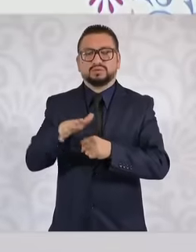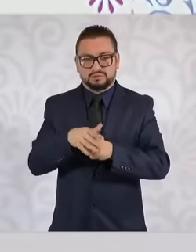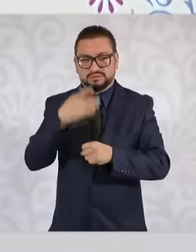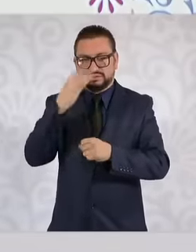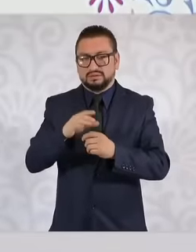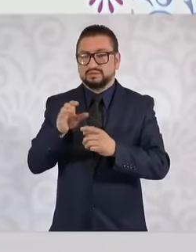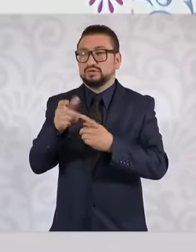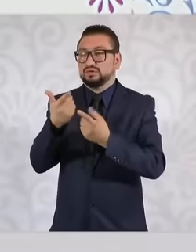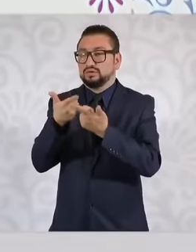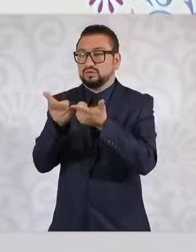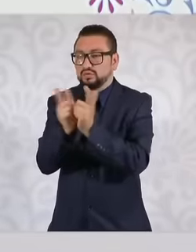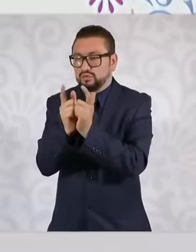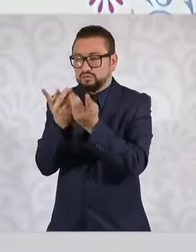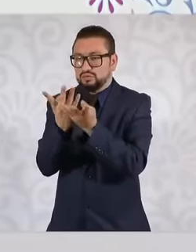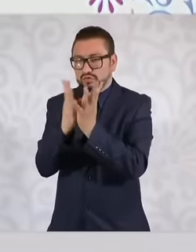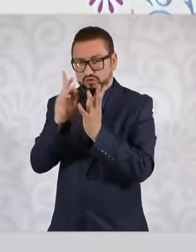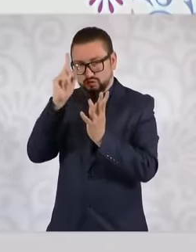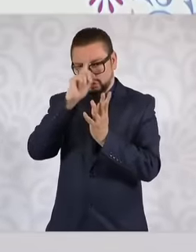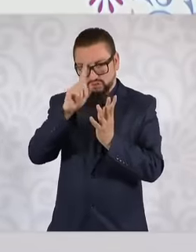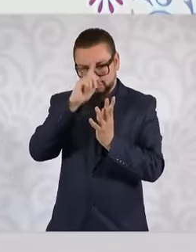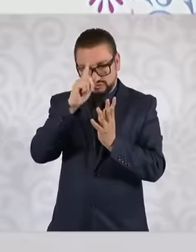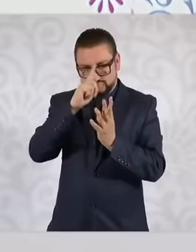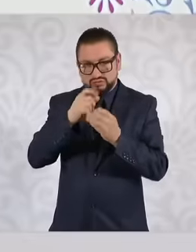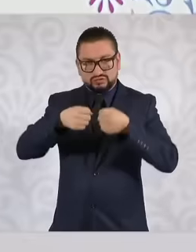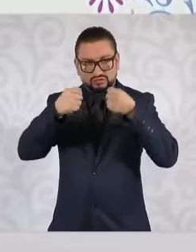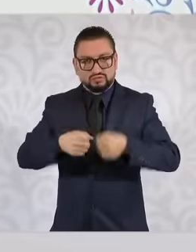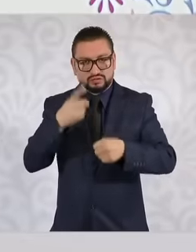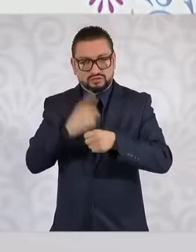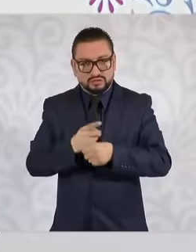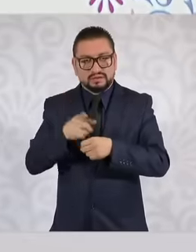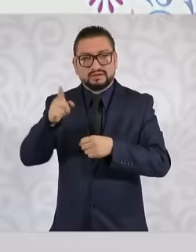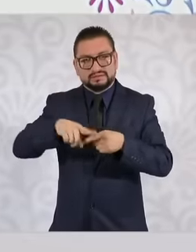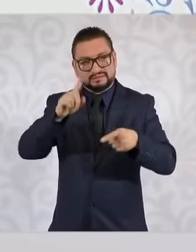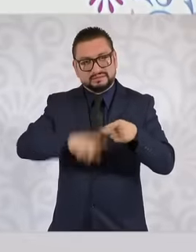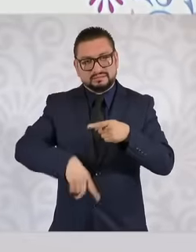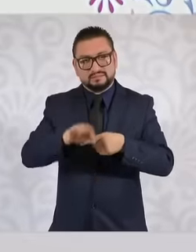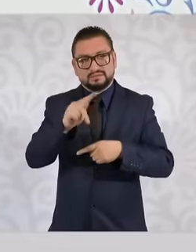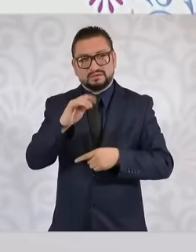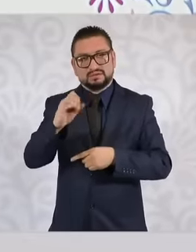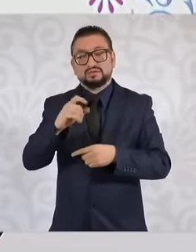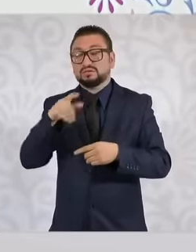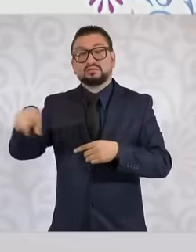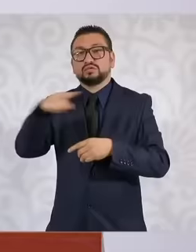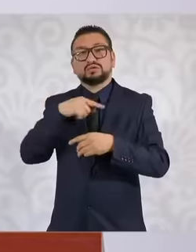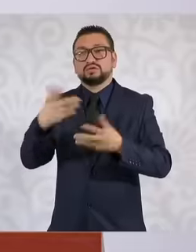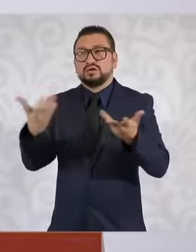Security Council to eliminate the veto because that security council is not operating and it is not operating